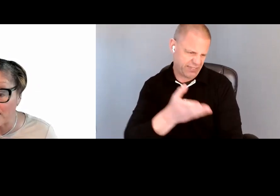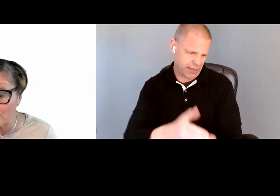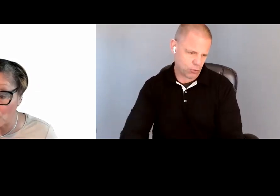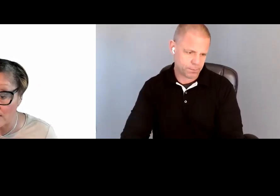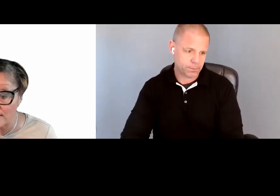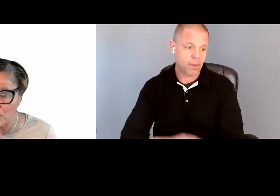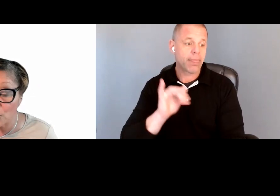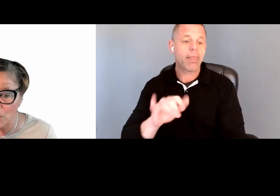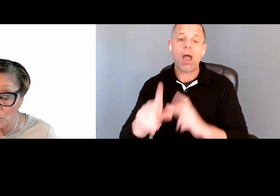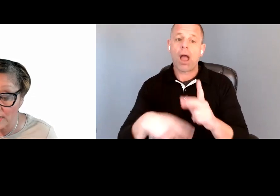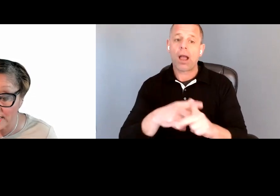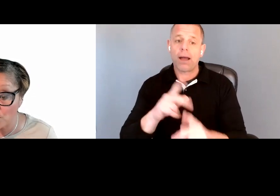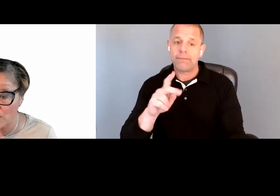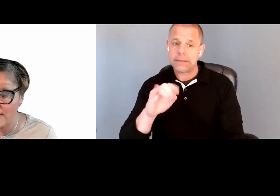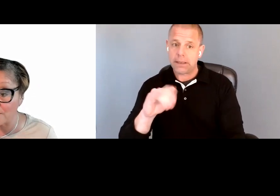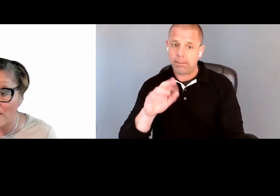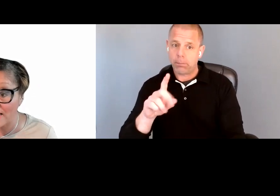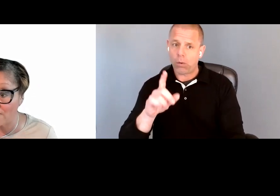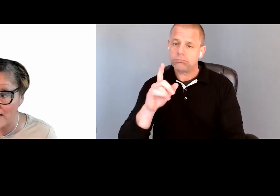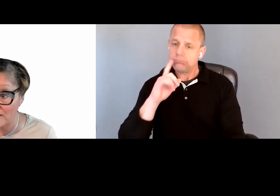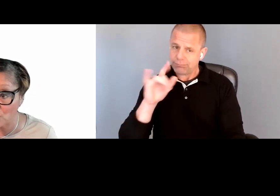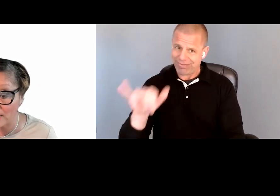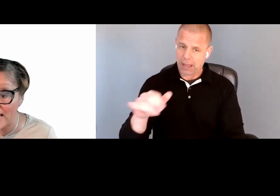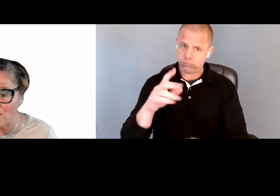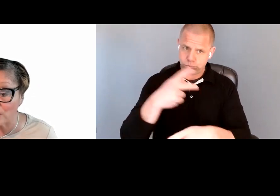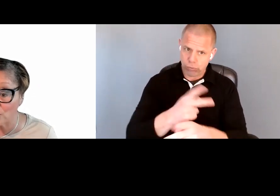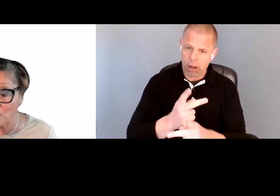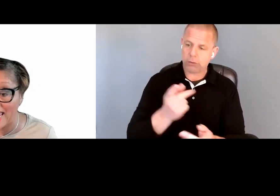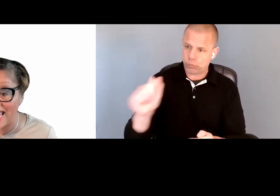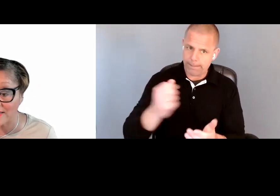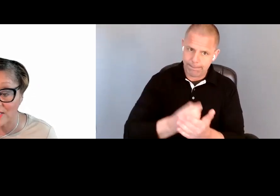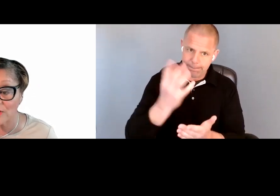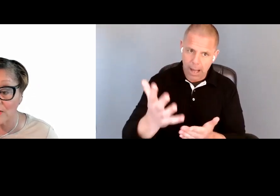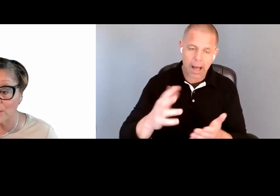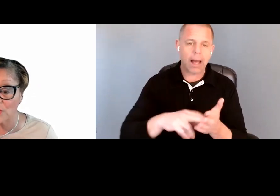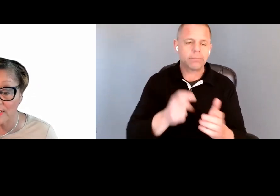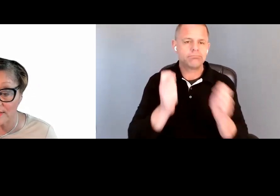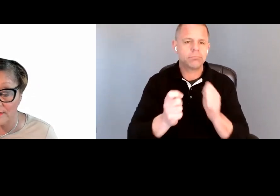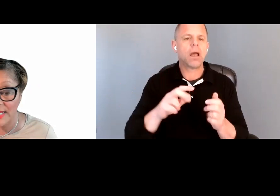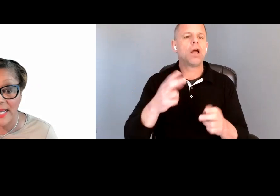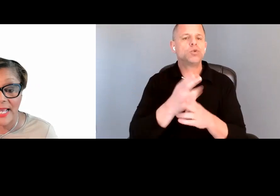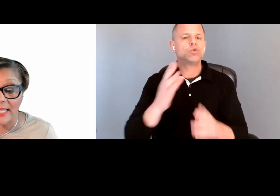keyboard is a commercial keyboard that is modified to allow a user access to the computer system,